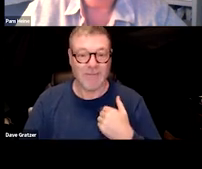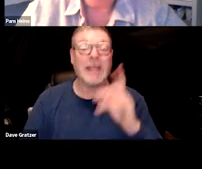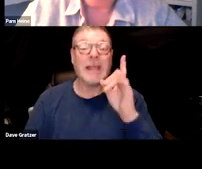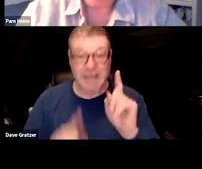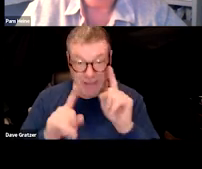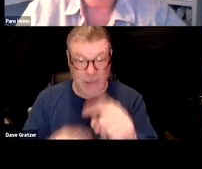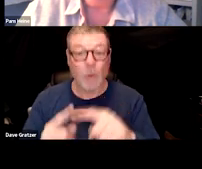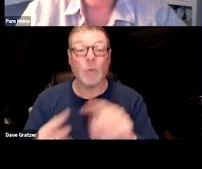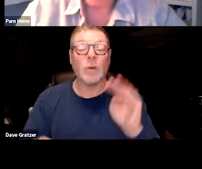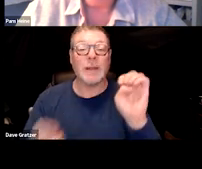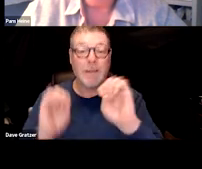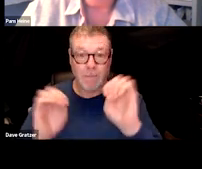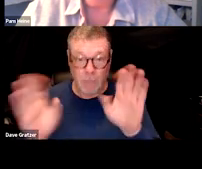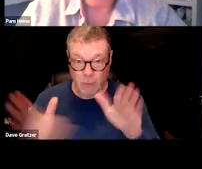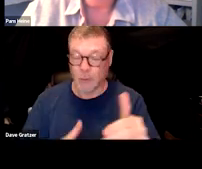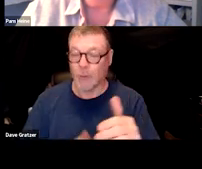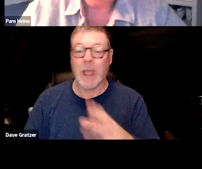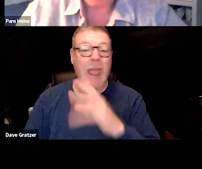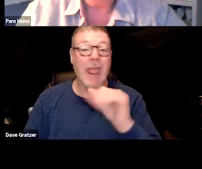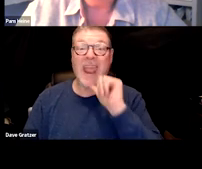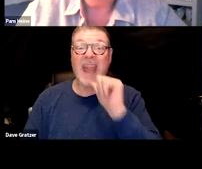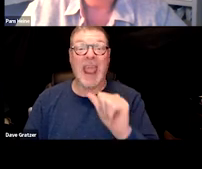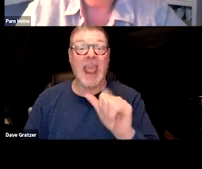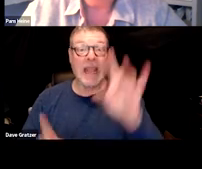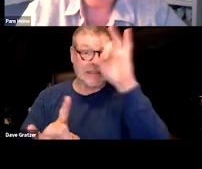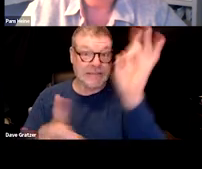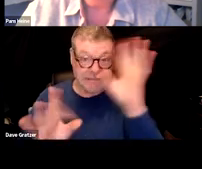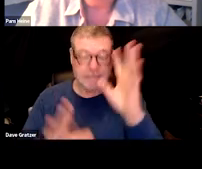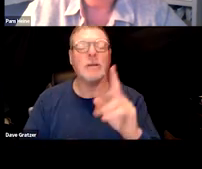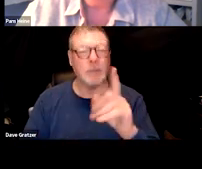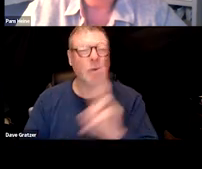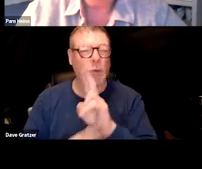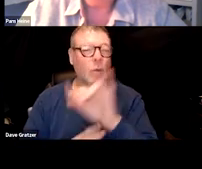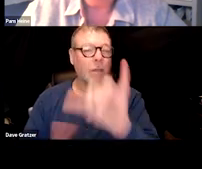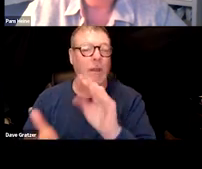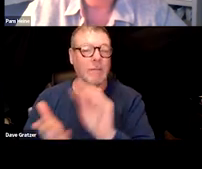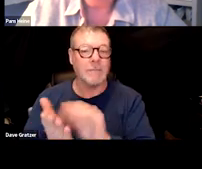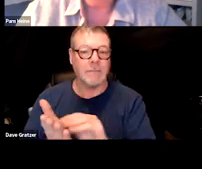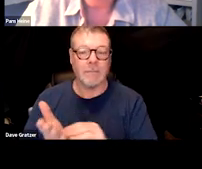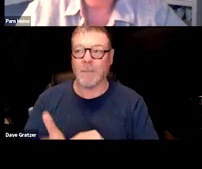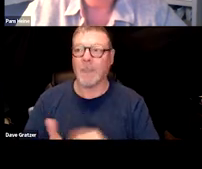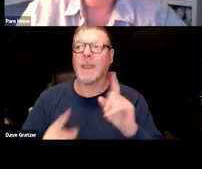They weren't in an emergency, life-saving situation so they were sent home. But at least you can use those kind of things to document. But definitely the pandemic caused